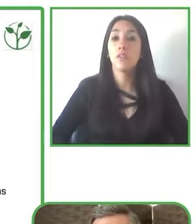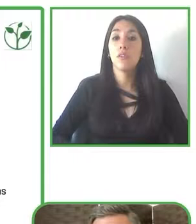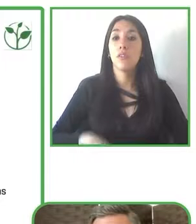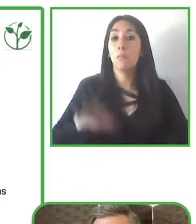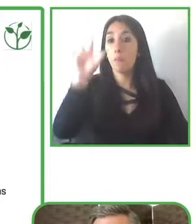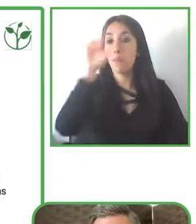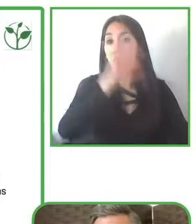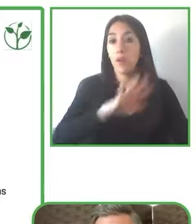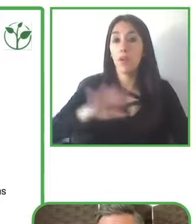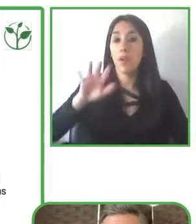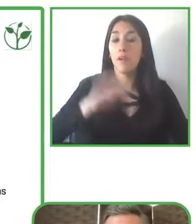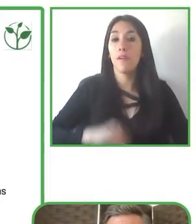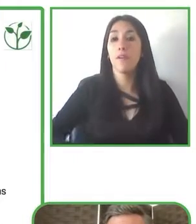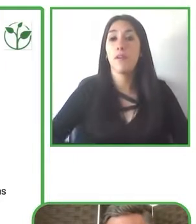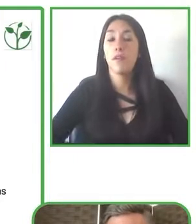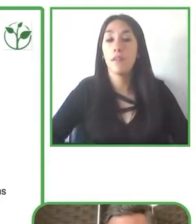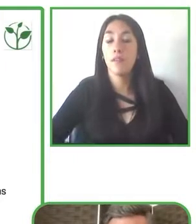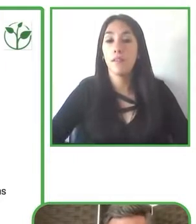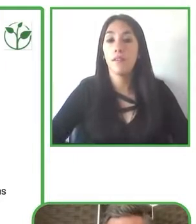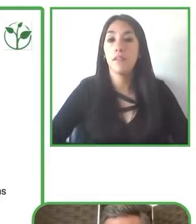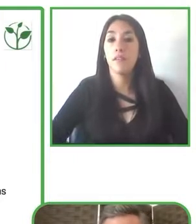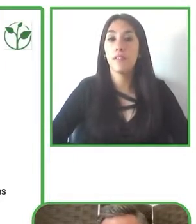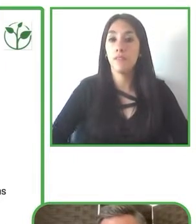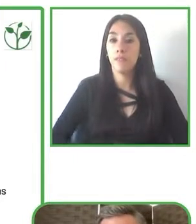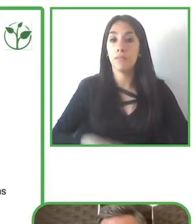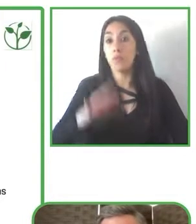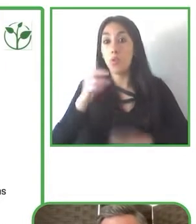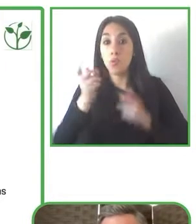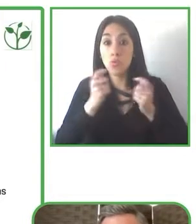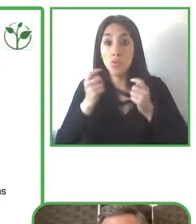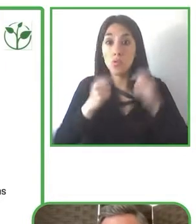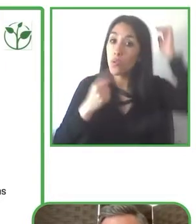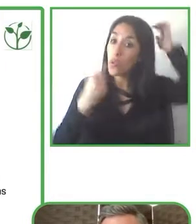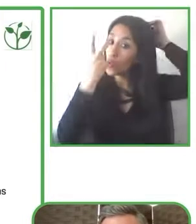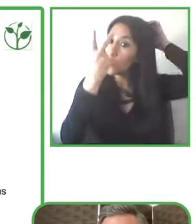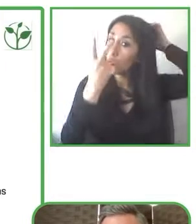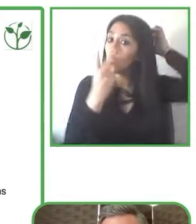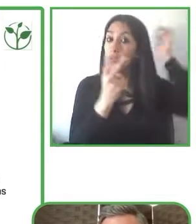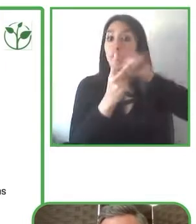that they have in Common: the first, is these initiatives that